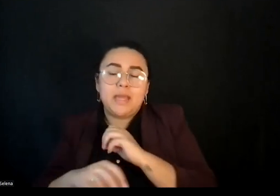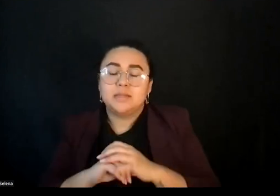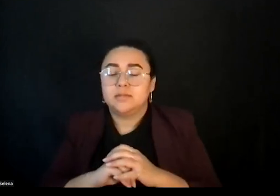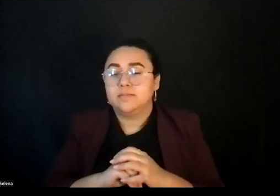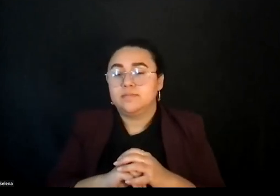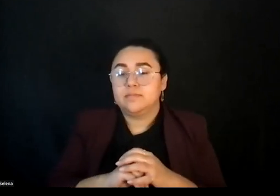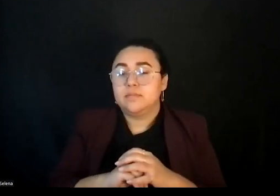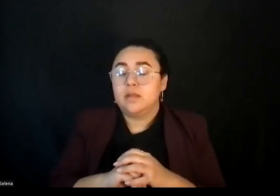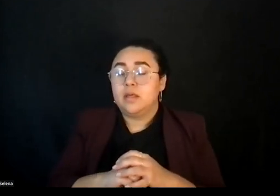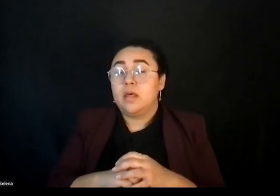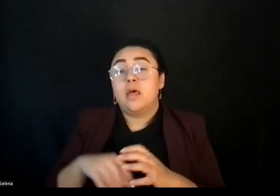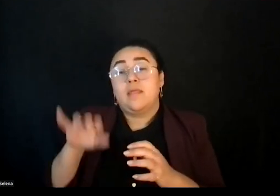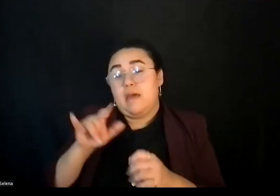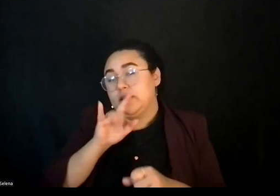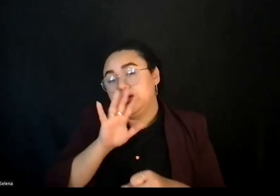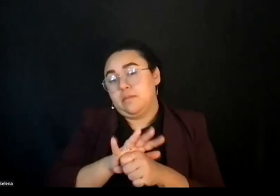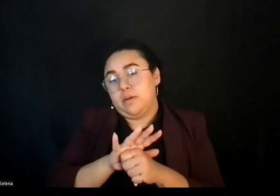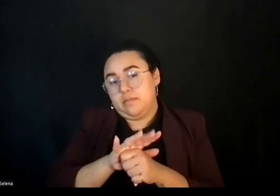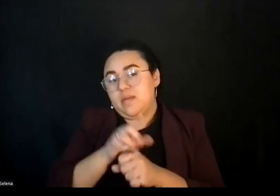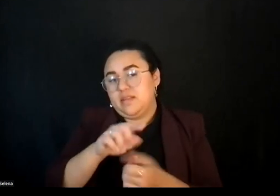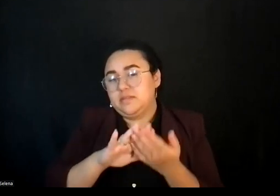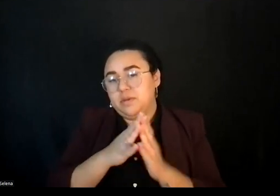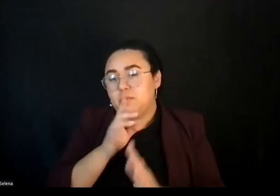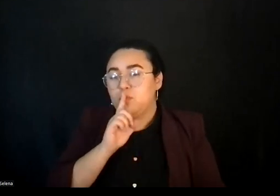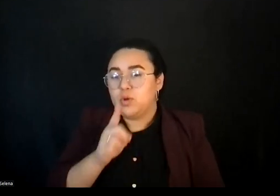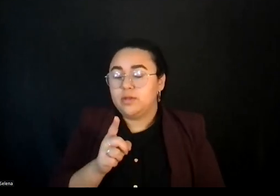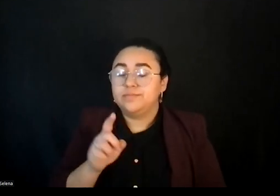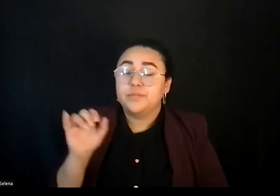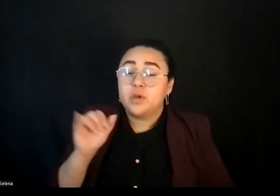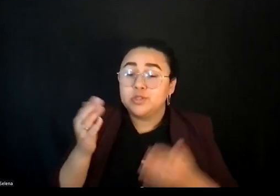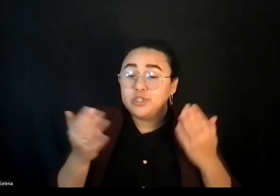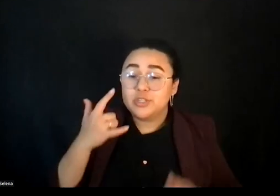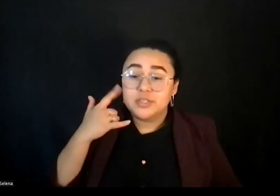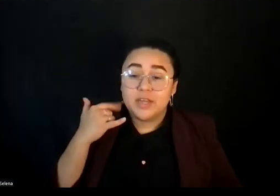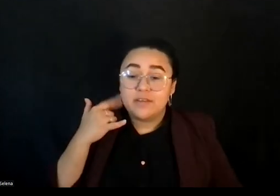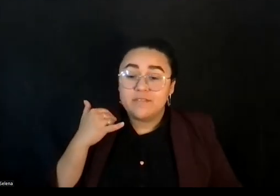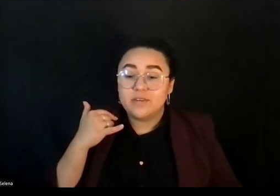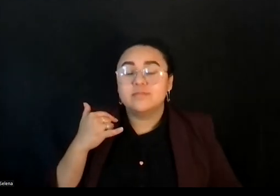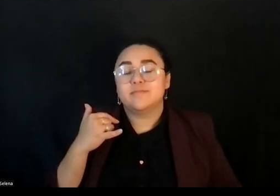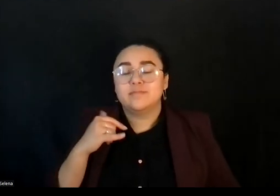Part of what we're also going to try to do in California is work on a solidarity economics